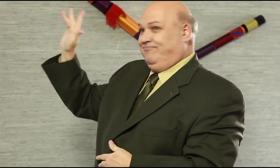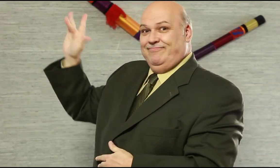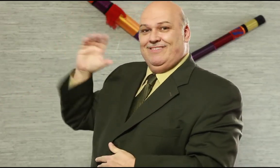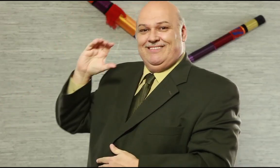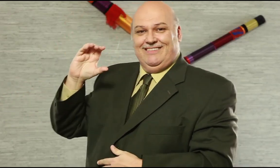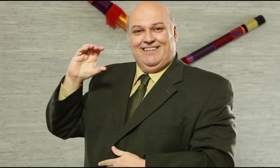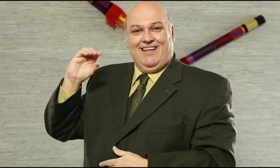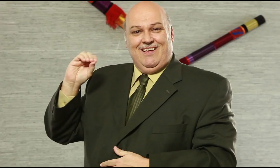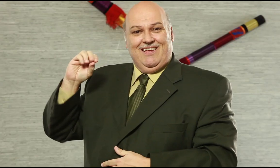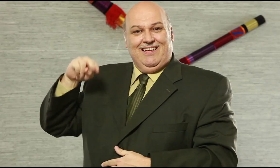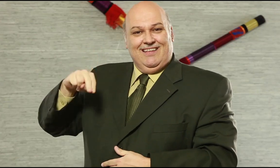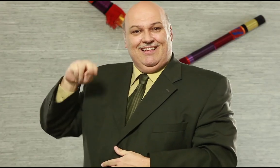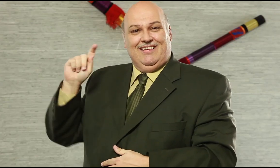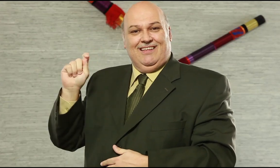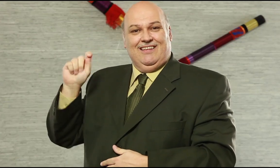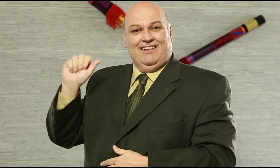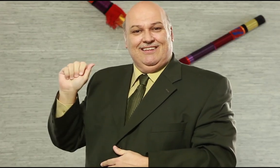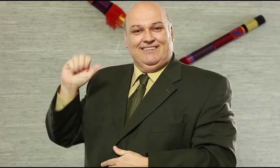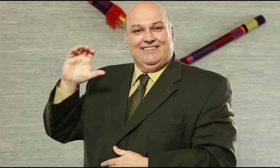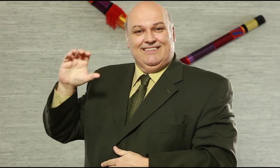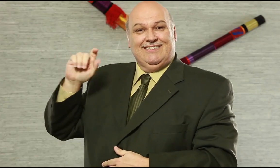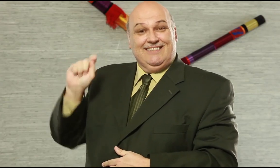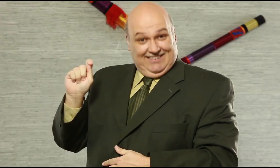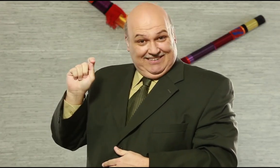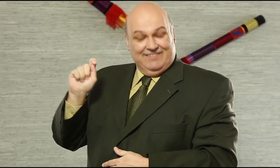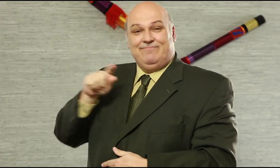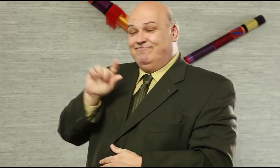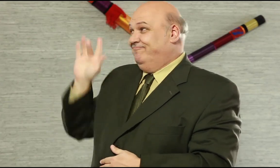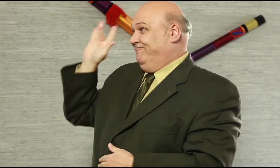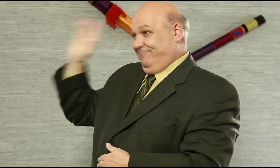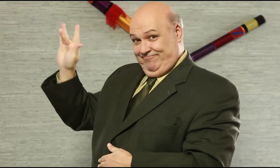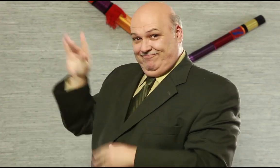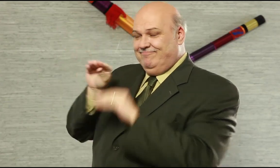of your friends waving their hands, and